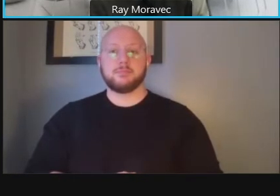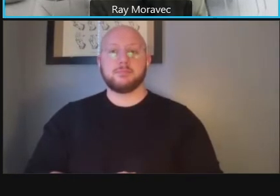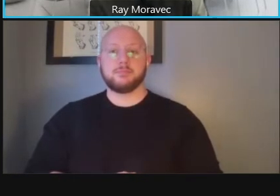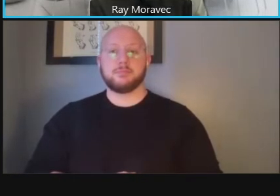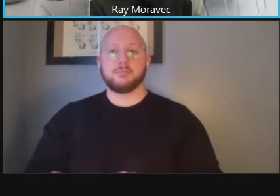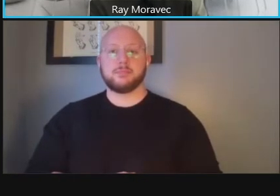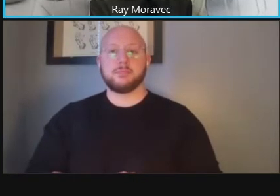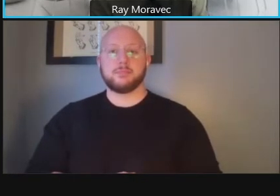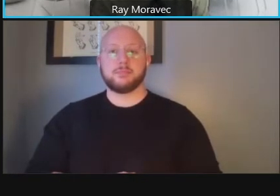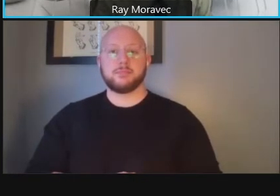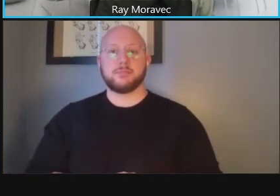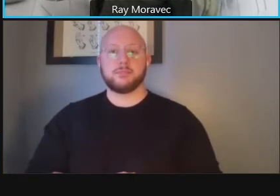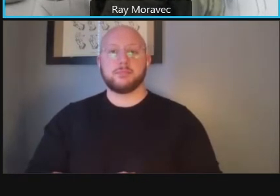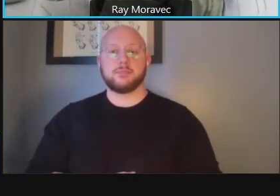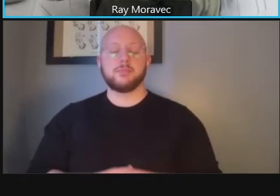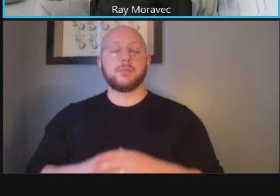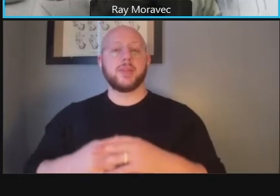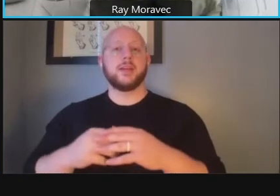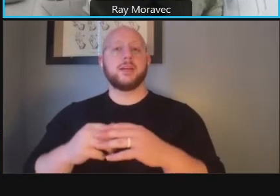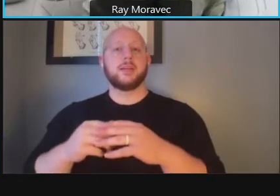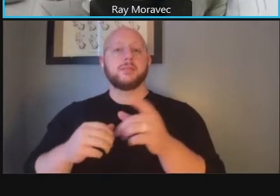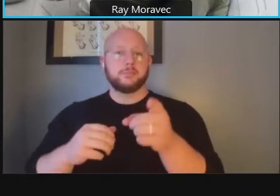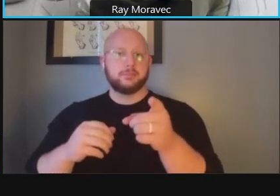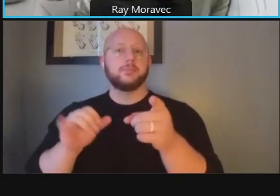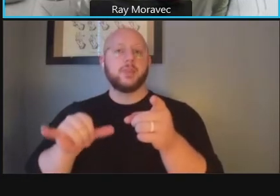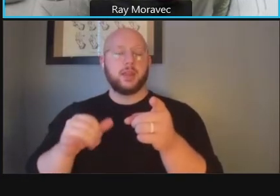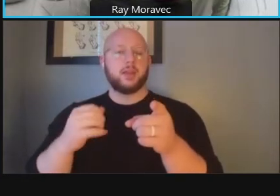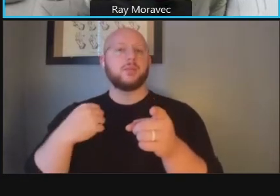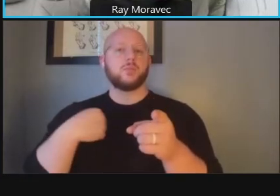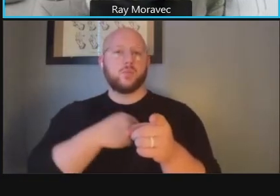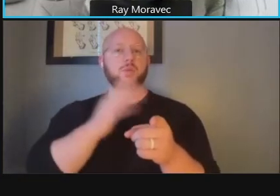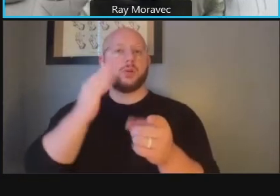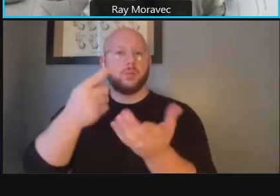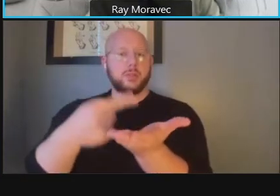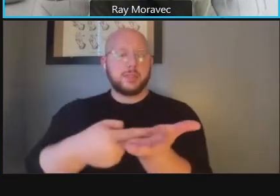of the building amenity zone is where we're going to be looking at those opportunities for shared